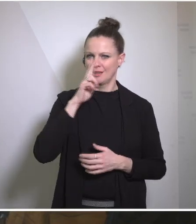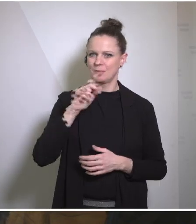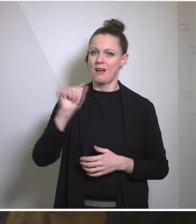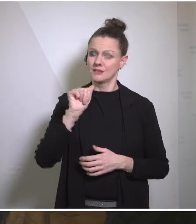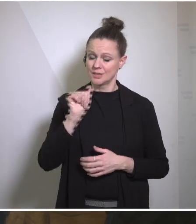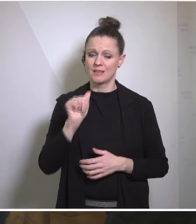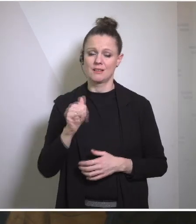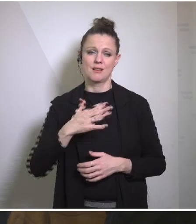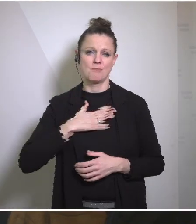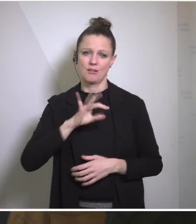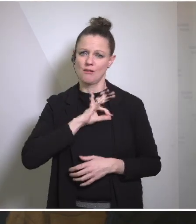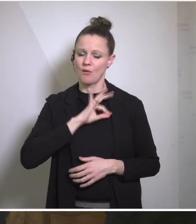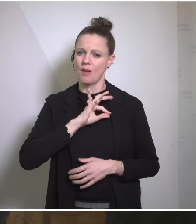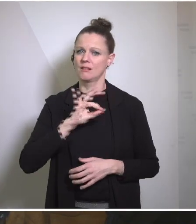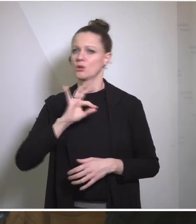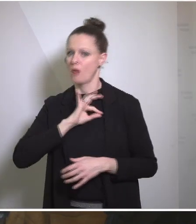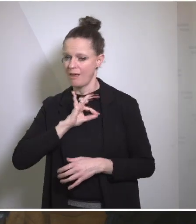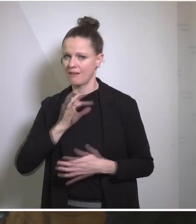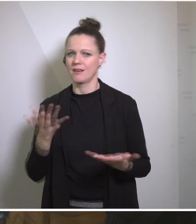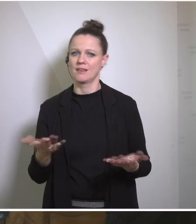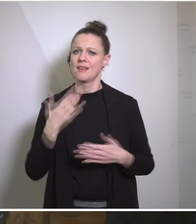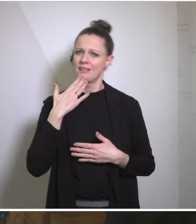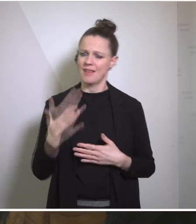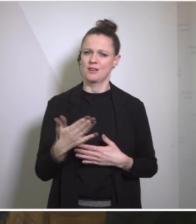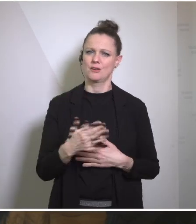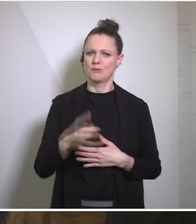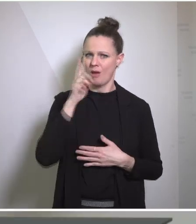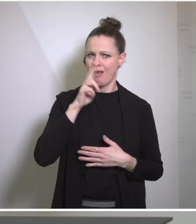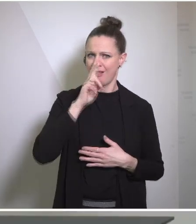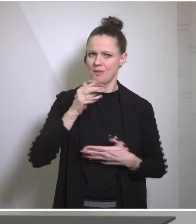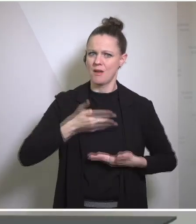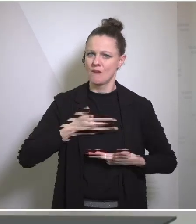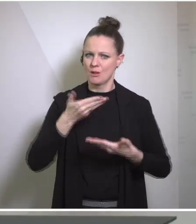thank you! Thank you for the incredibly warm welcome and my thanks as well and especially